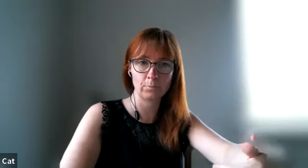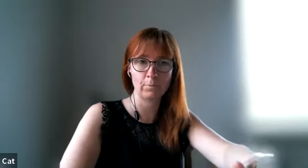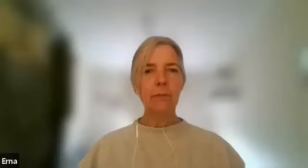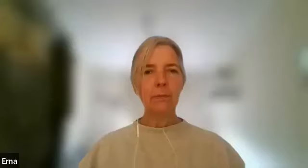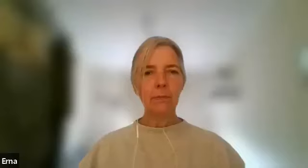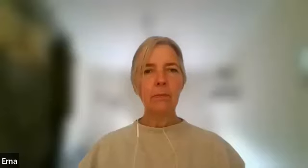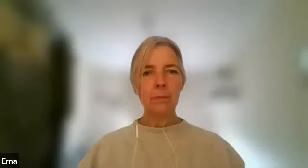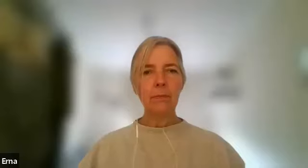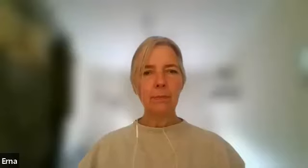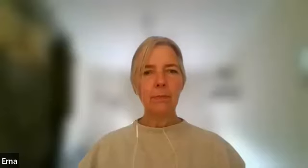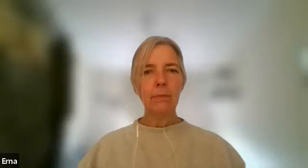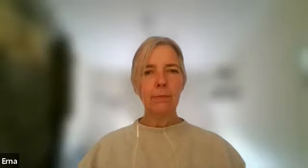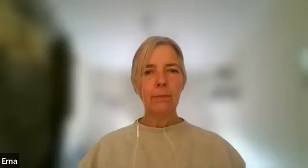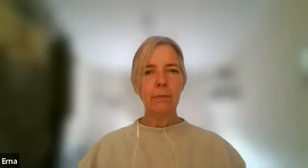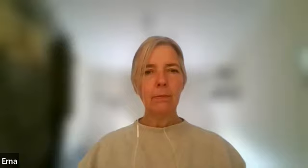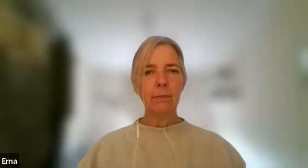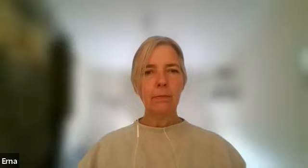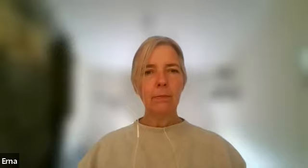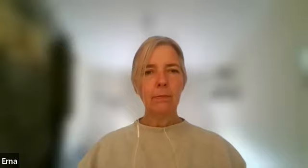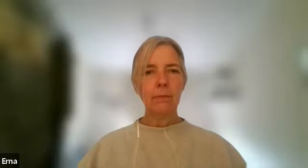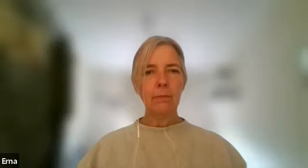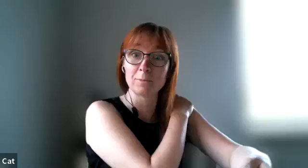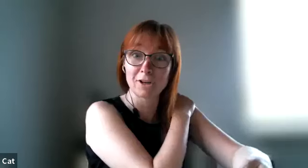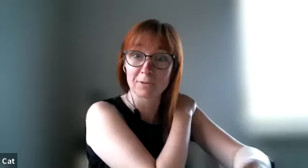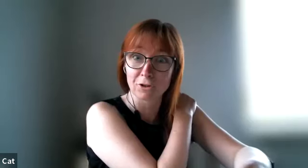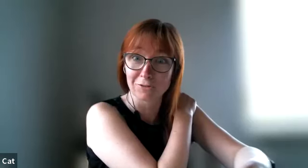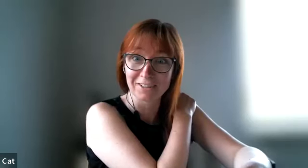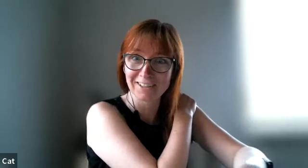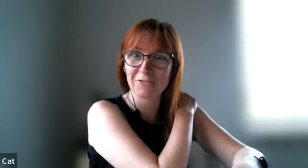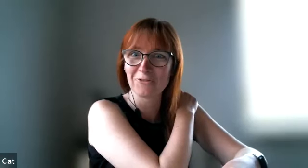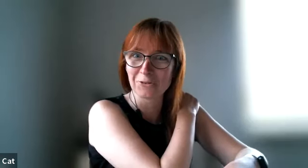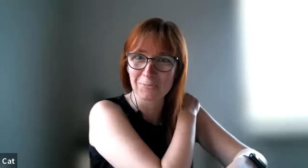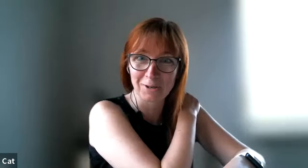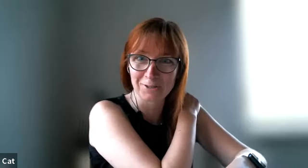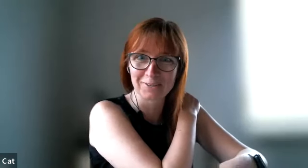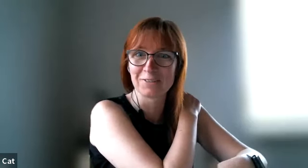yeah by putting your hand on the shoulder when you pour up a cup of coffee for your partner if